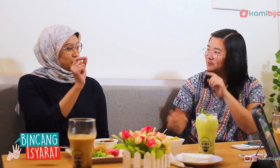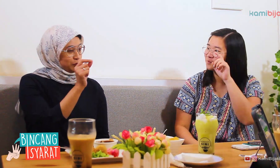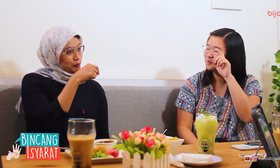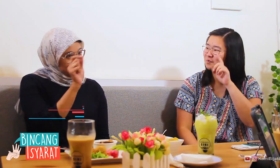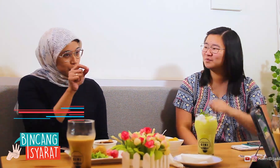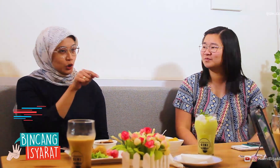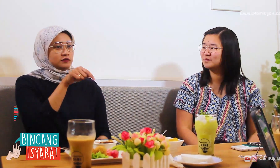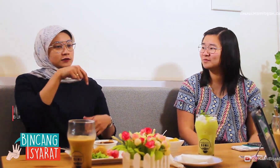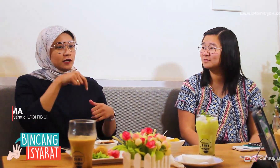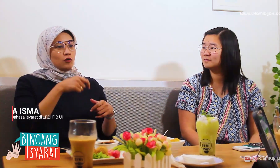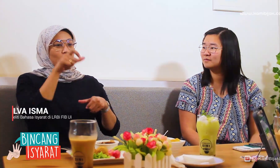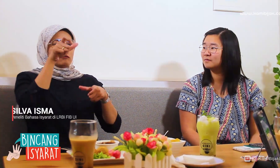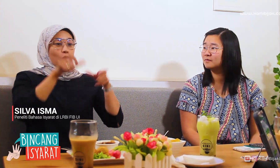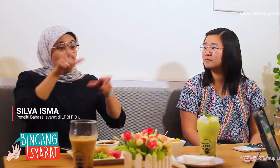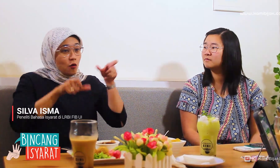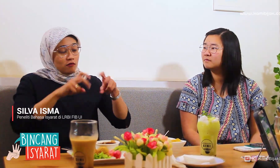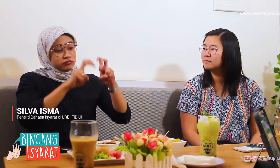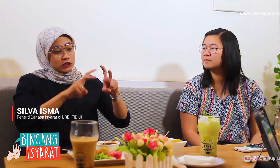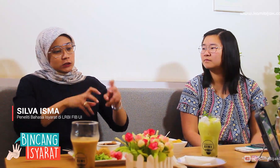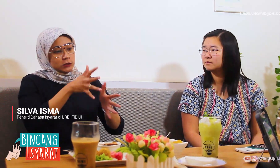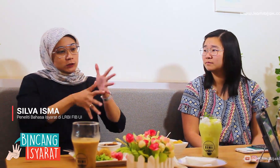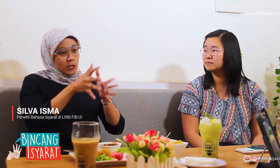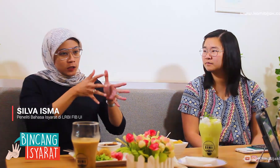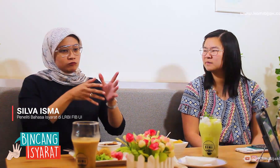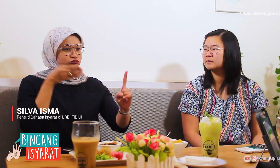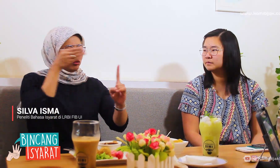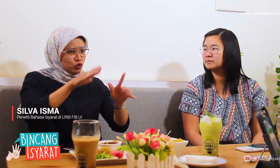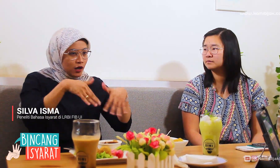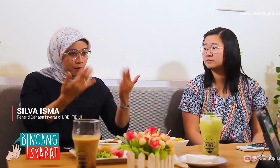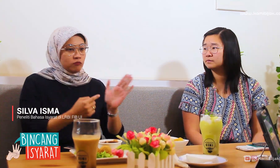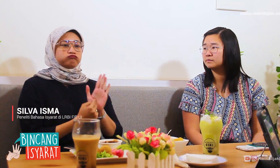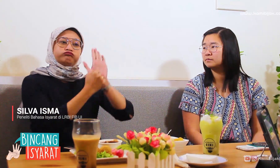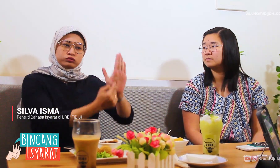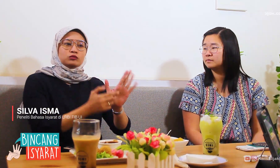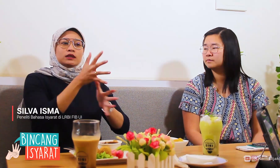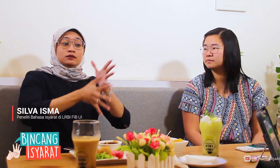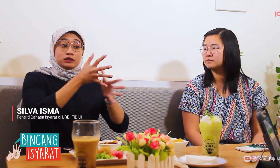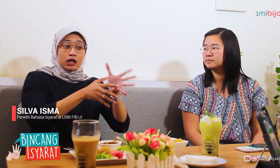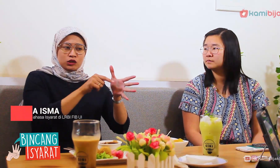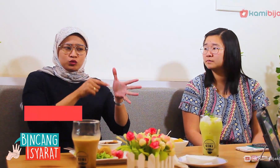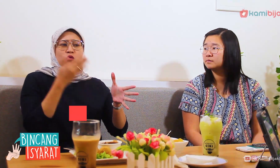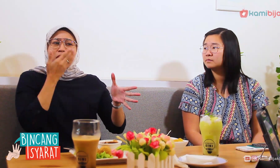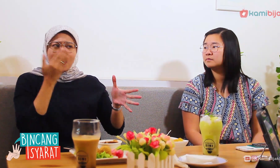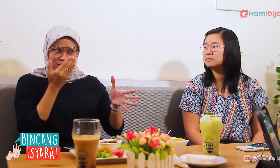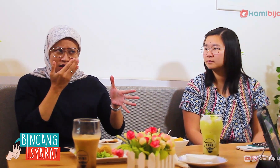That's right if people research sign language for the purpose to show that a sign is a language.